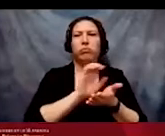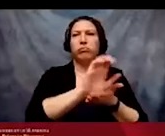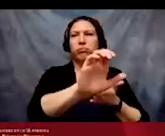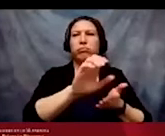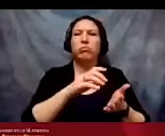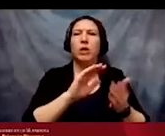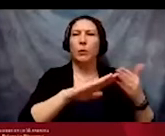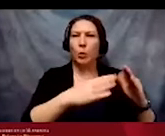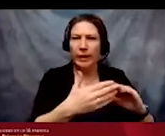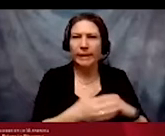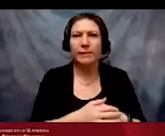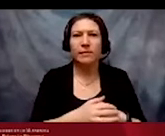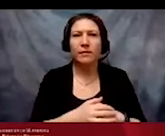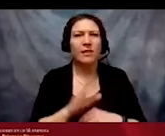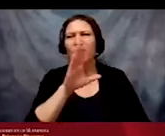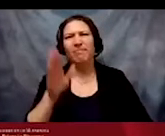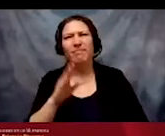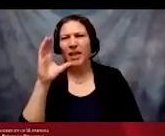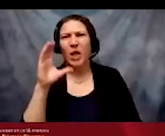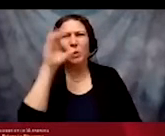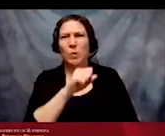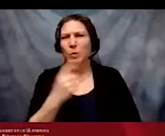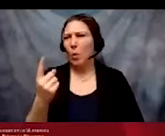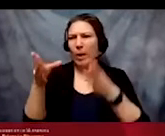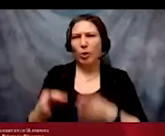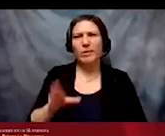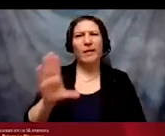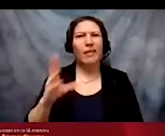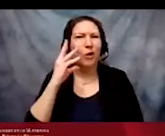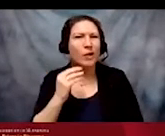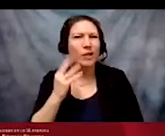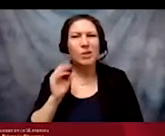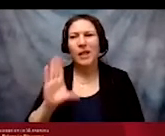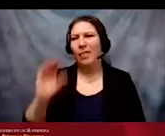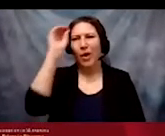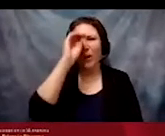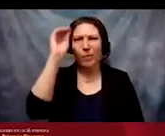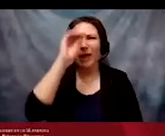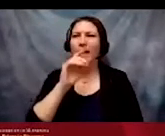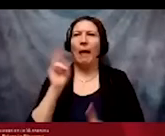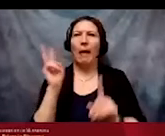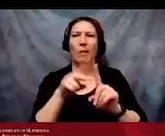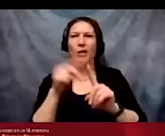Never assume one person's experience and opinion counts for an entire community